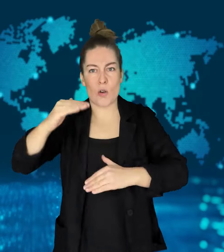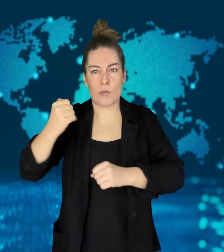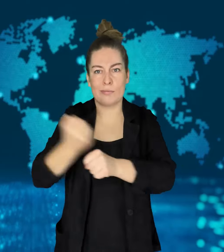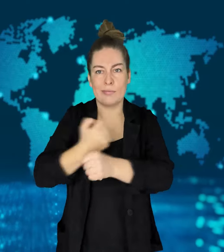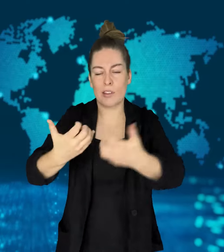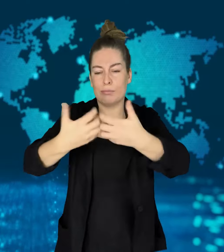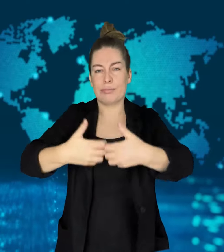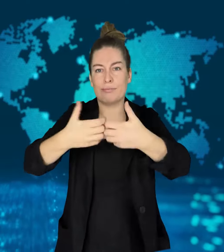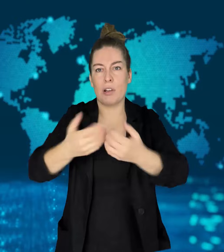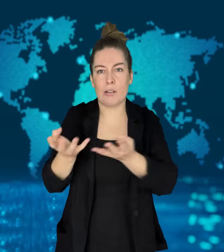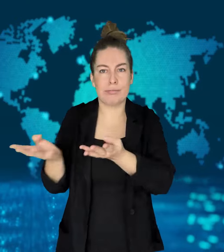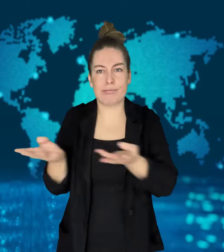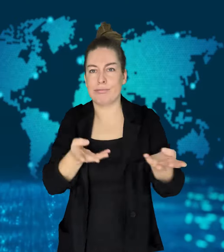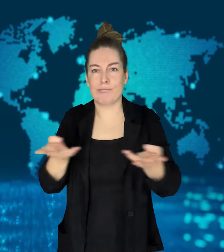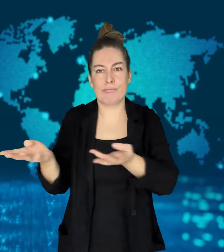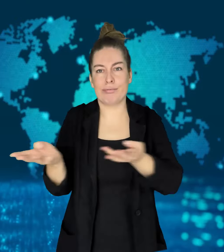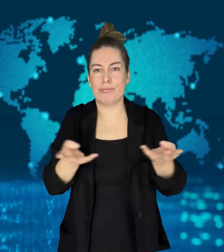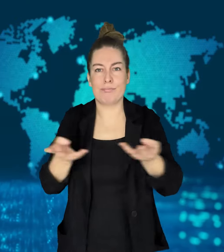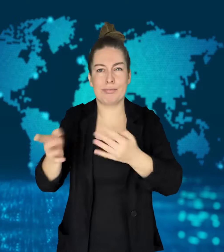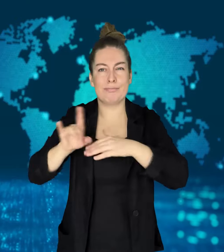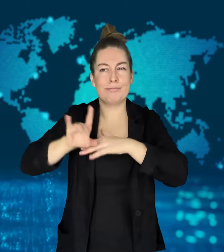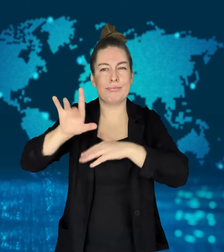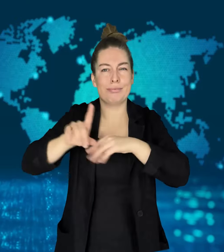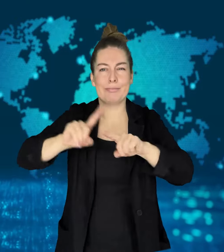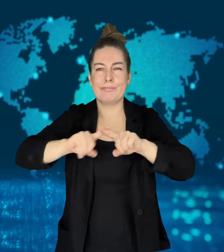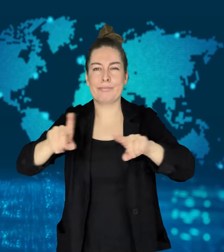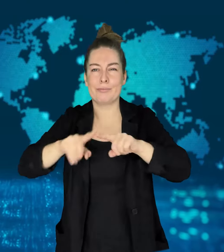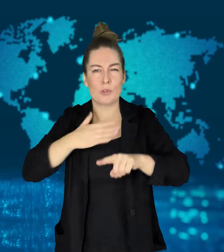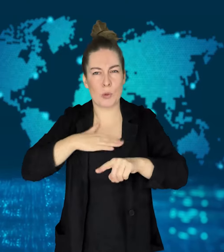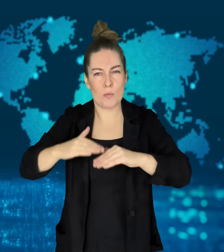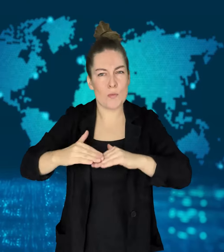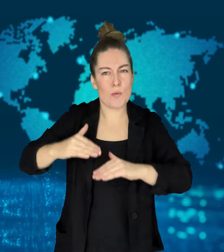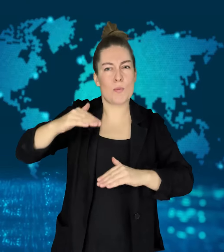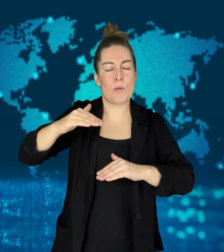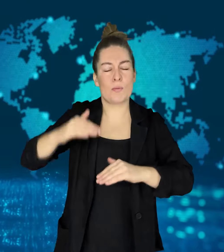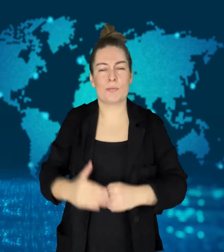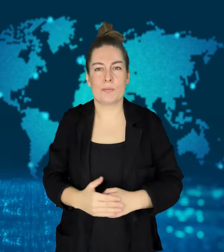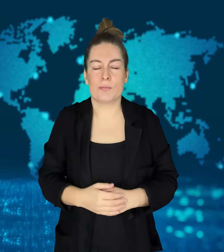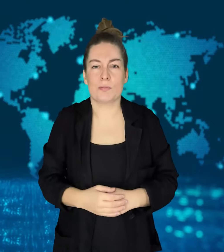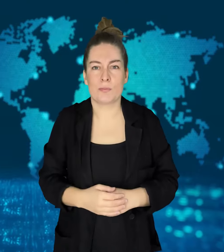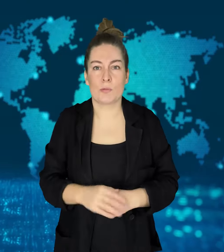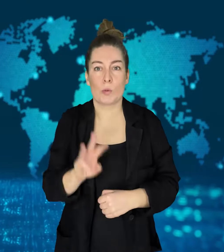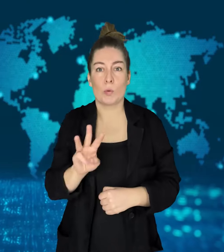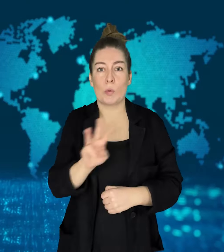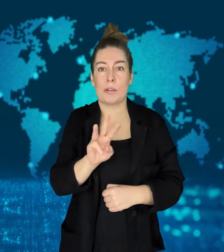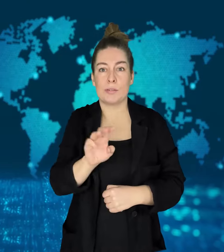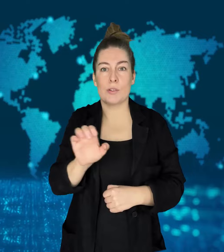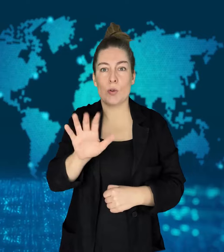and military technology are being exchanged.